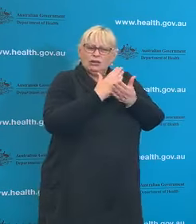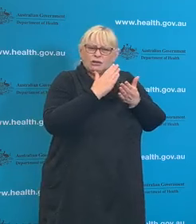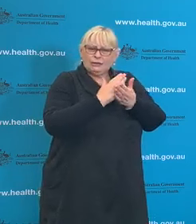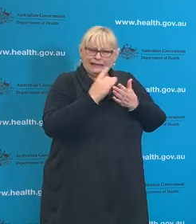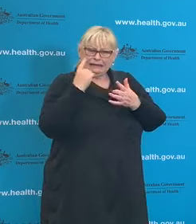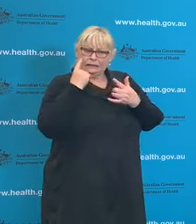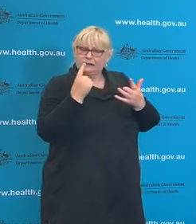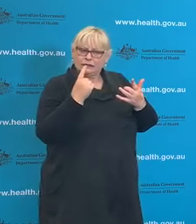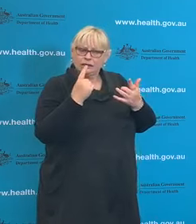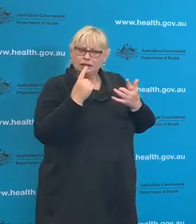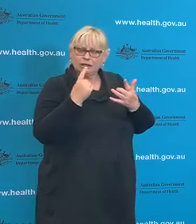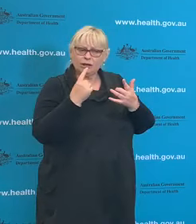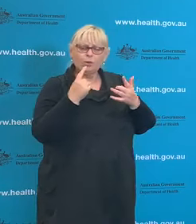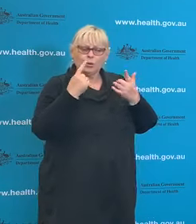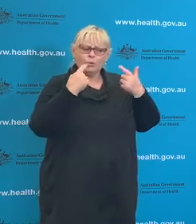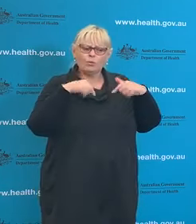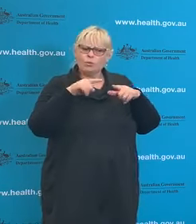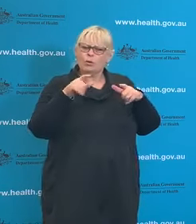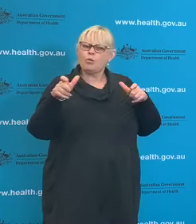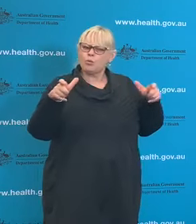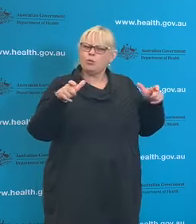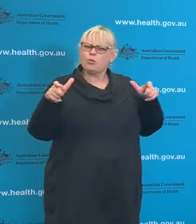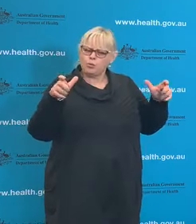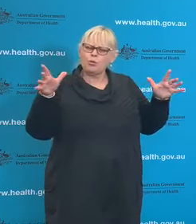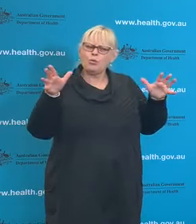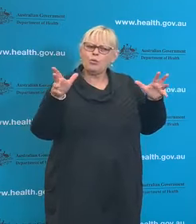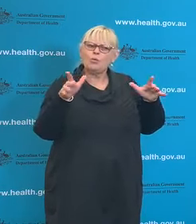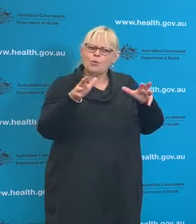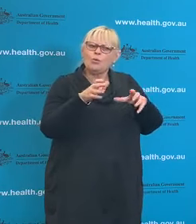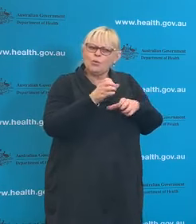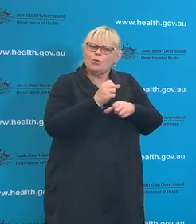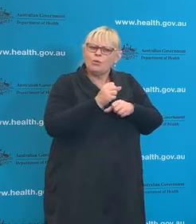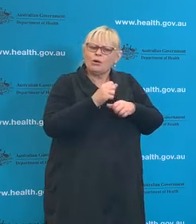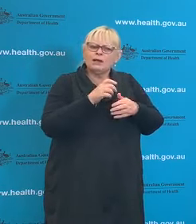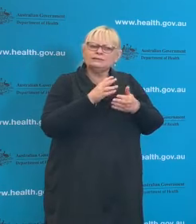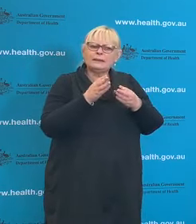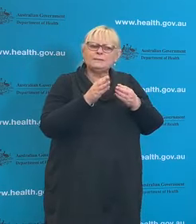continued suppression of that spread across the country and all Australians